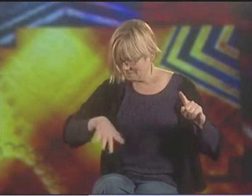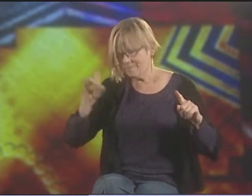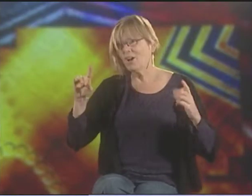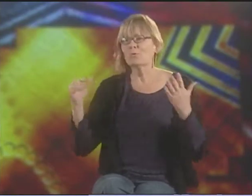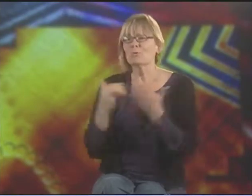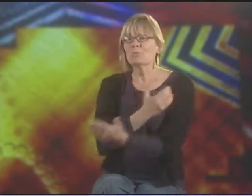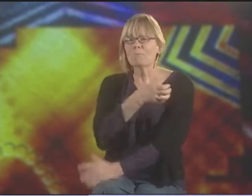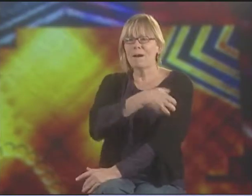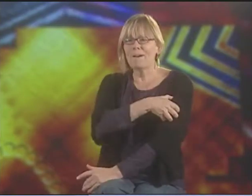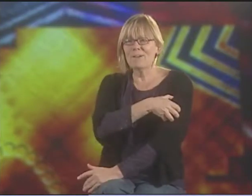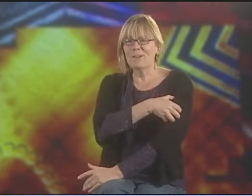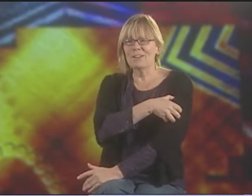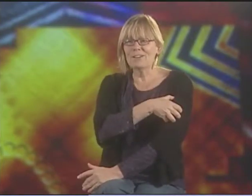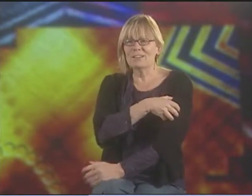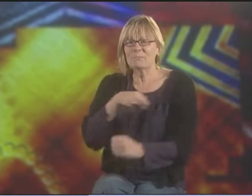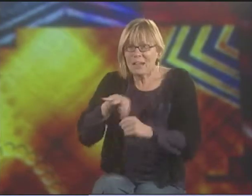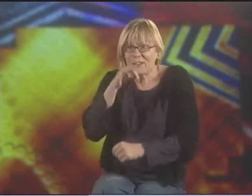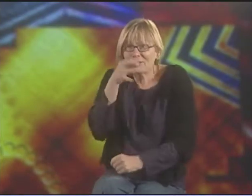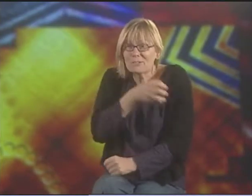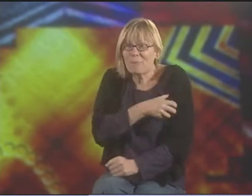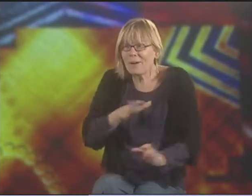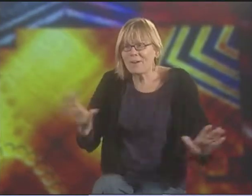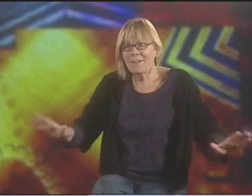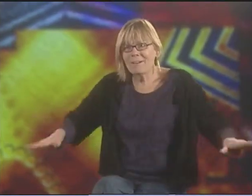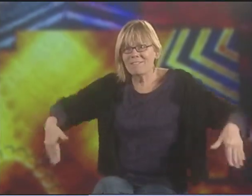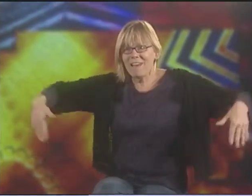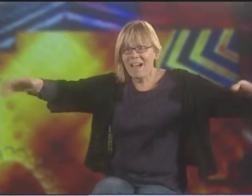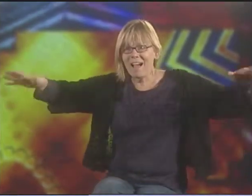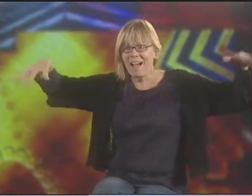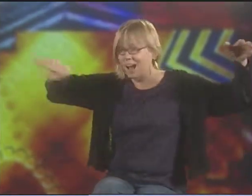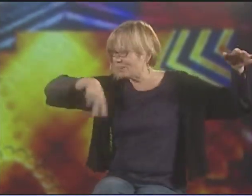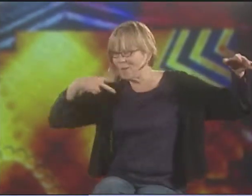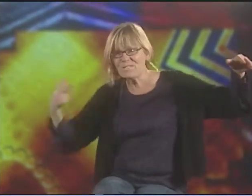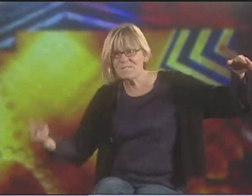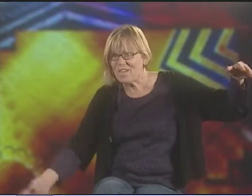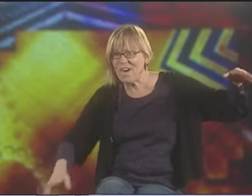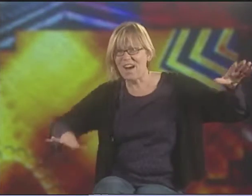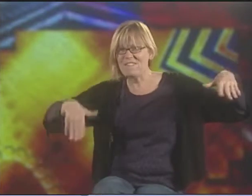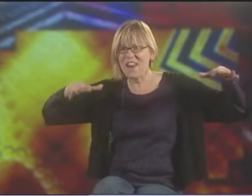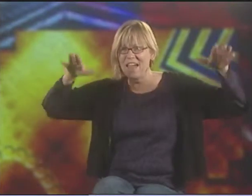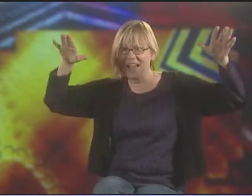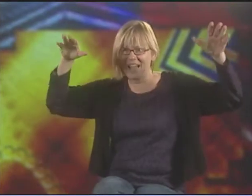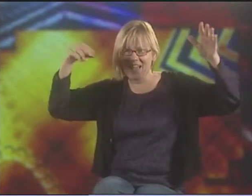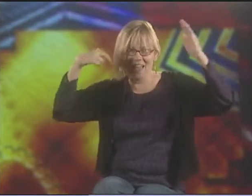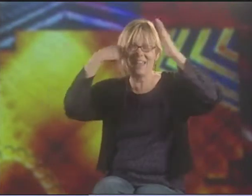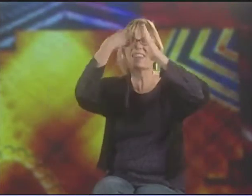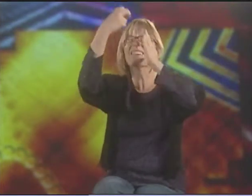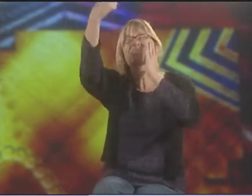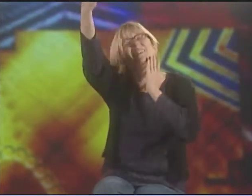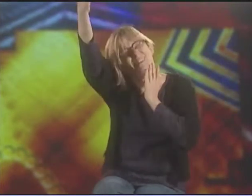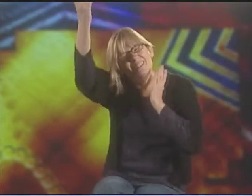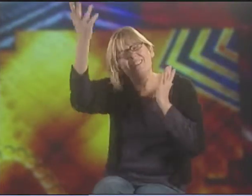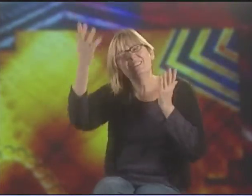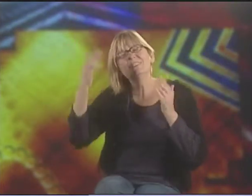YOU FIND THIS NEW POWER. YOU FIND A SPIRITUAL POWER THAT HELPS YOU RISE ABOVE AND ASCEND TO THE HEAVENS IN A SENSE.